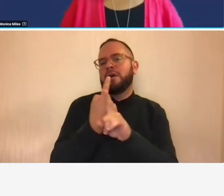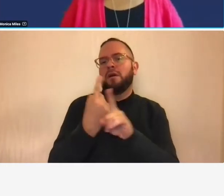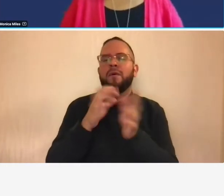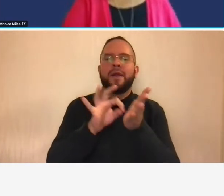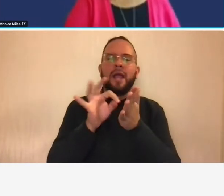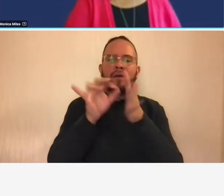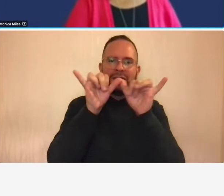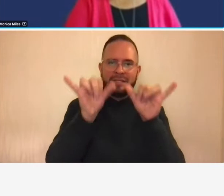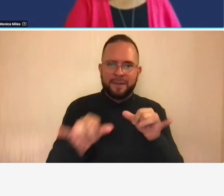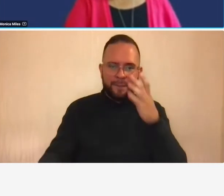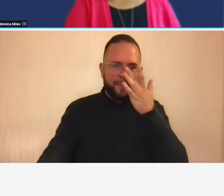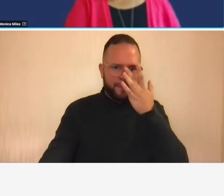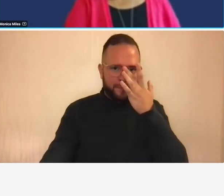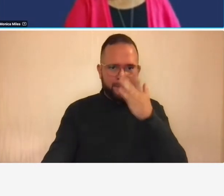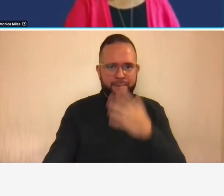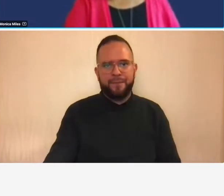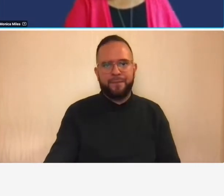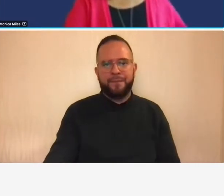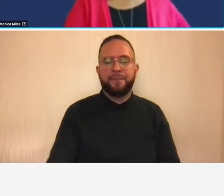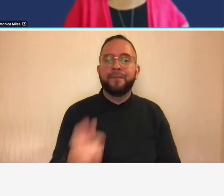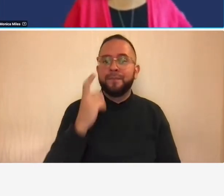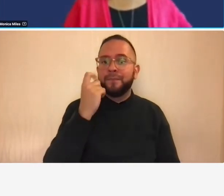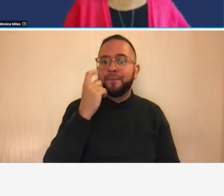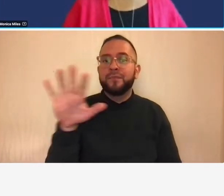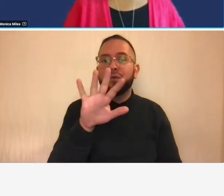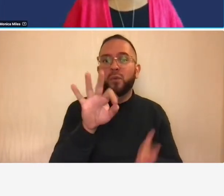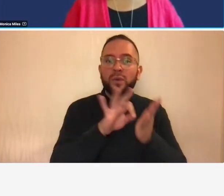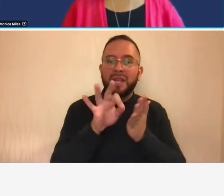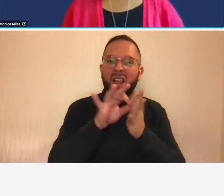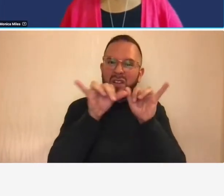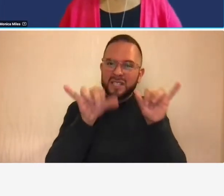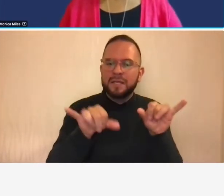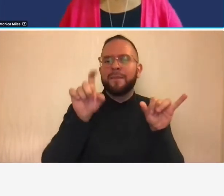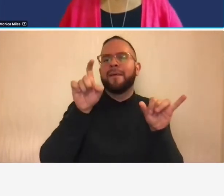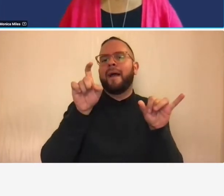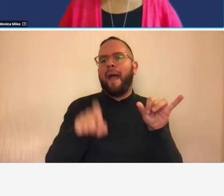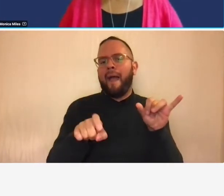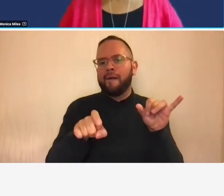component is that your accounting system has to be able to segregate direct and indirect expenses